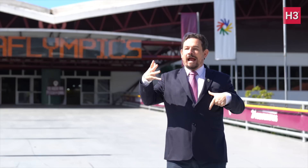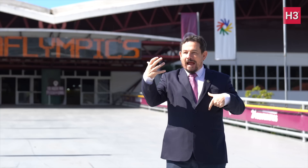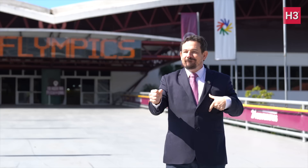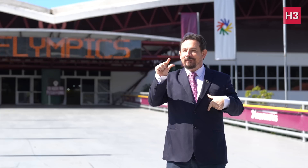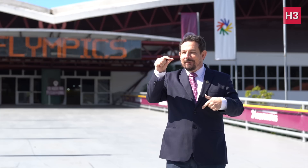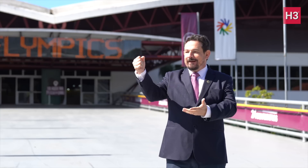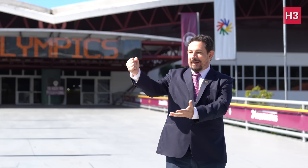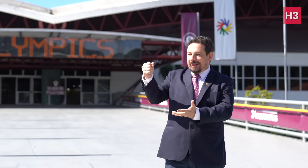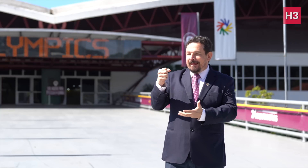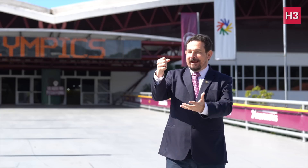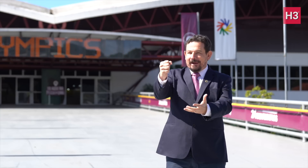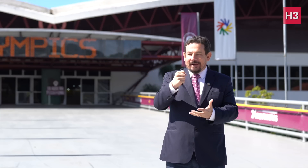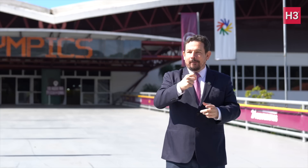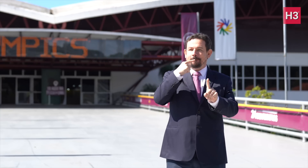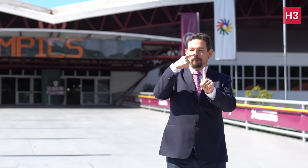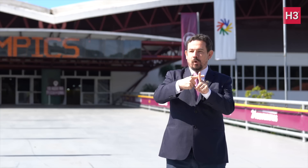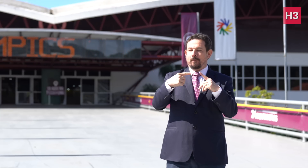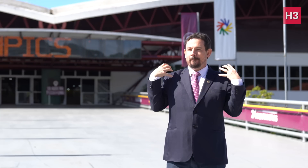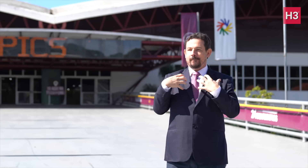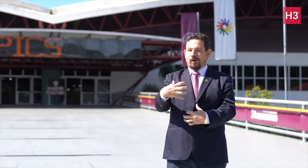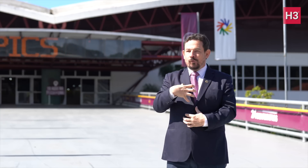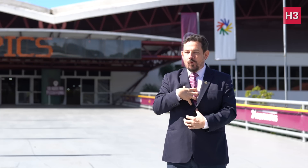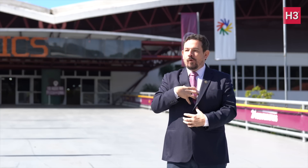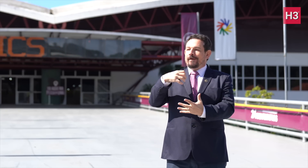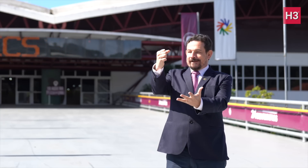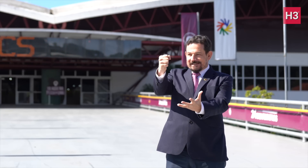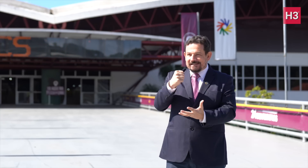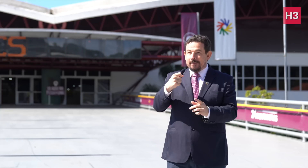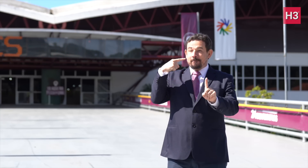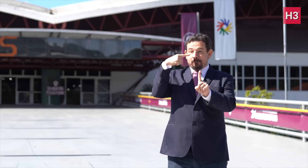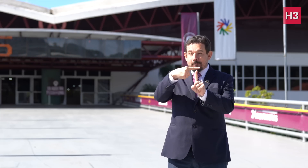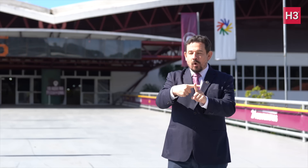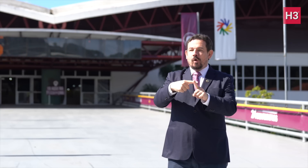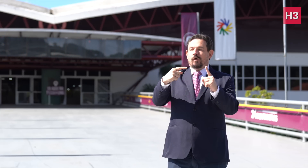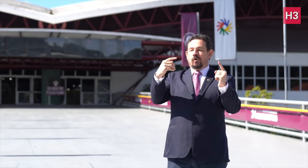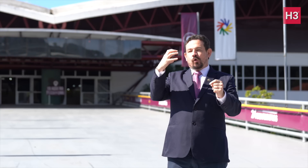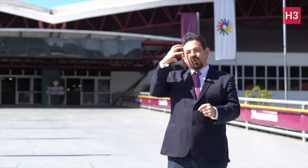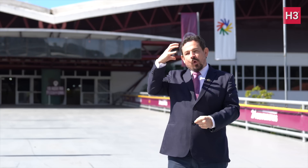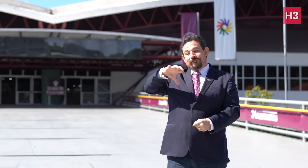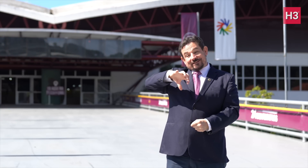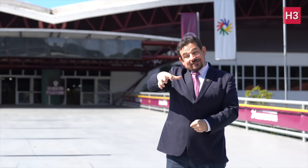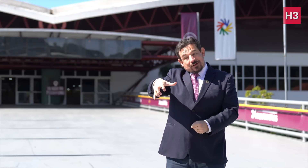Fortunately, we were able to get some financial support. The mayor and the municipality came through